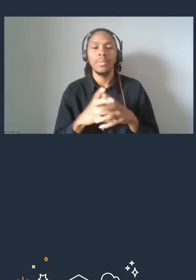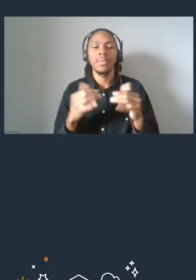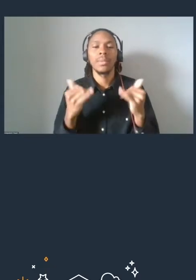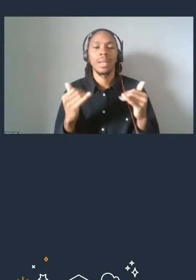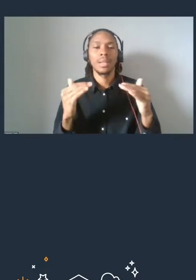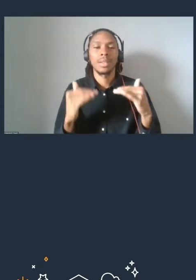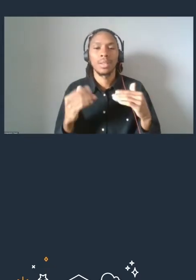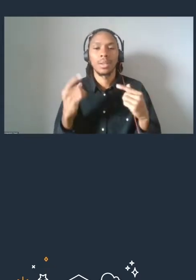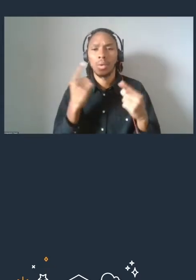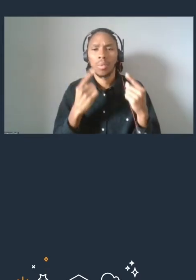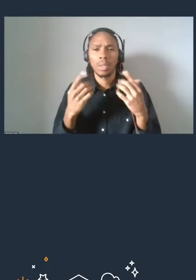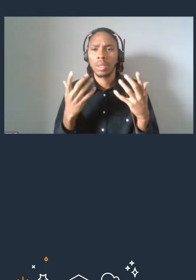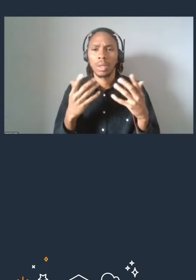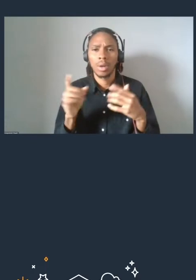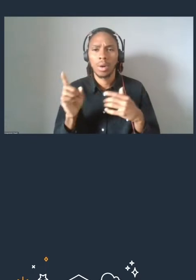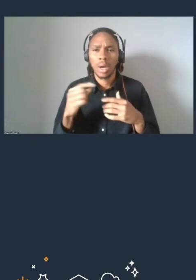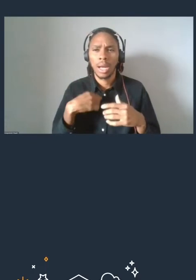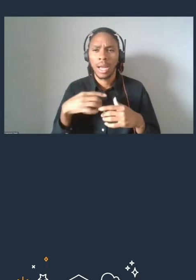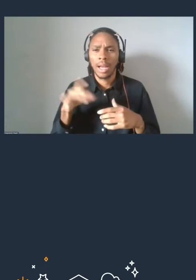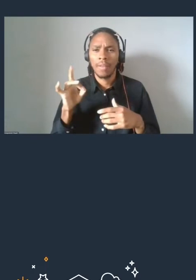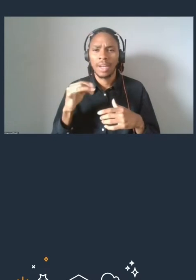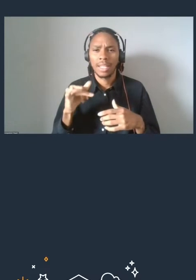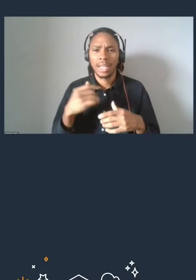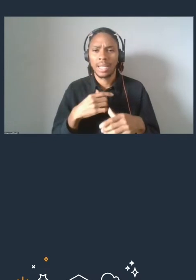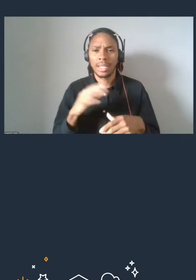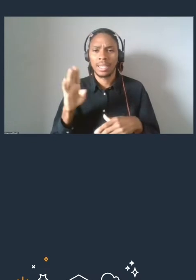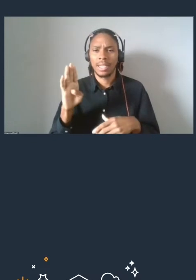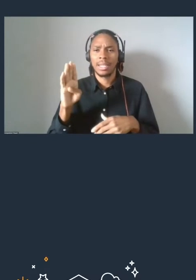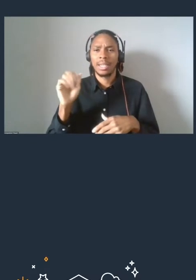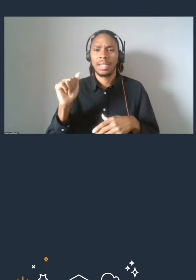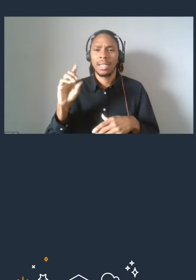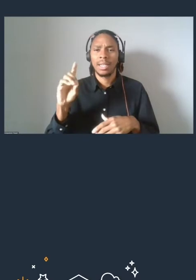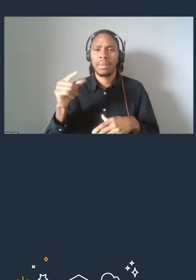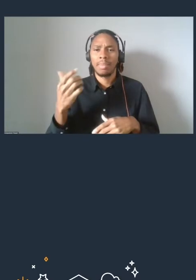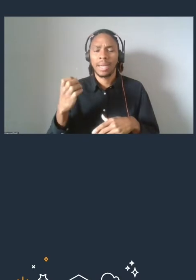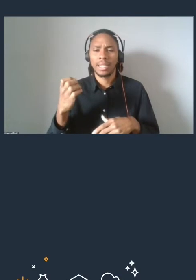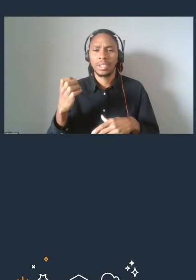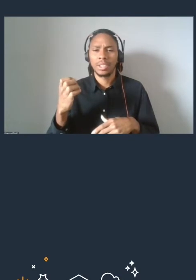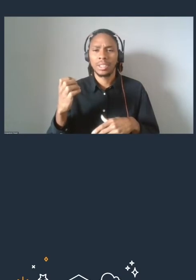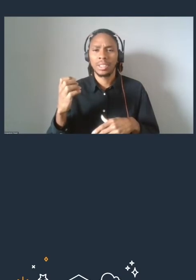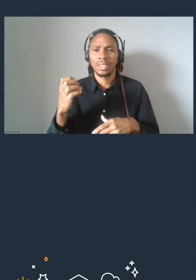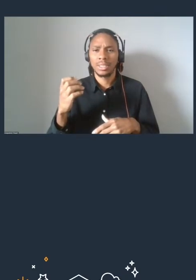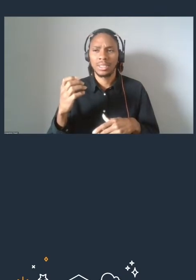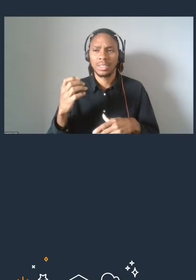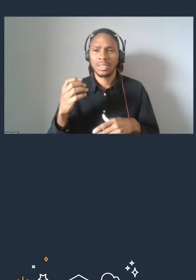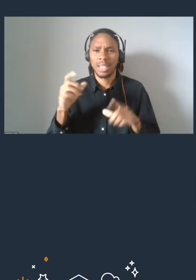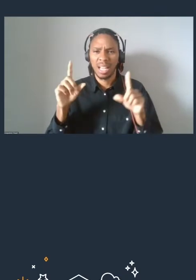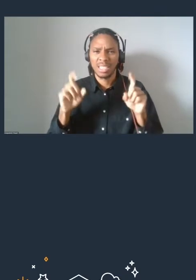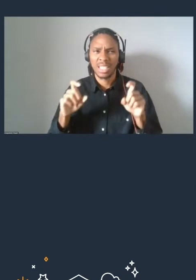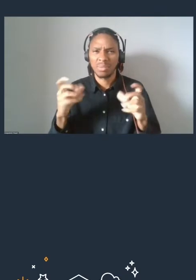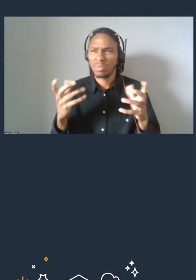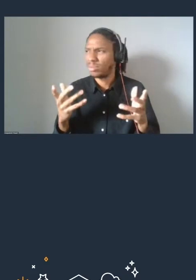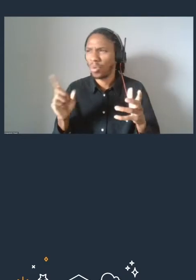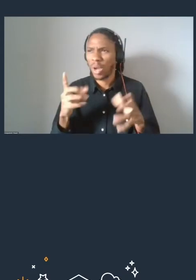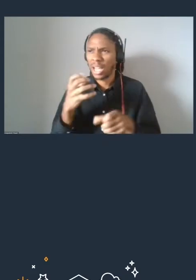where do I find that badge assessment that you're talking about? Where do I get my AWS learning badge? So within each of these learning plans,